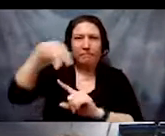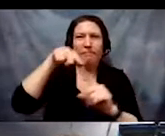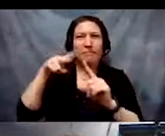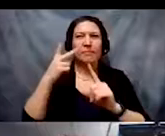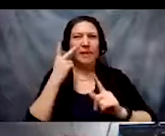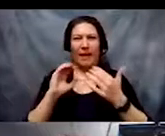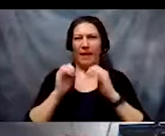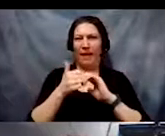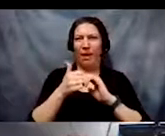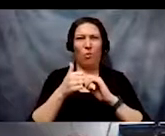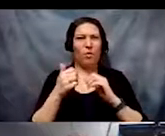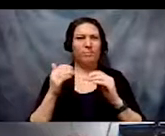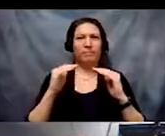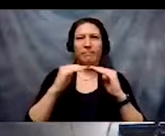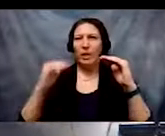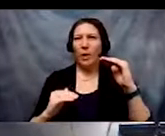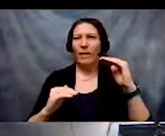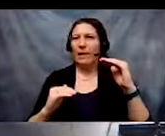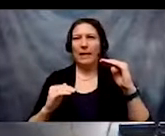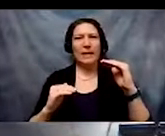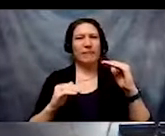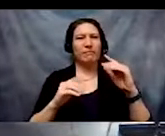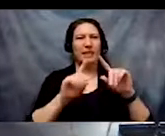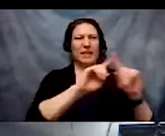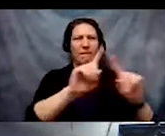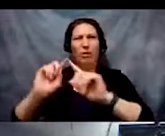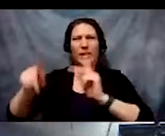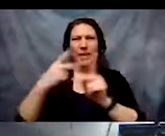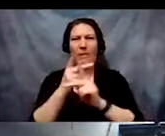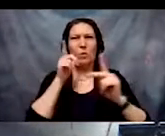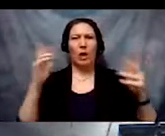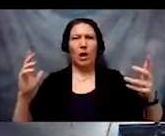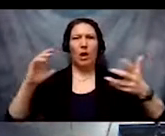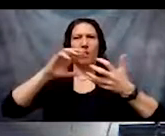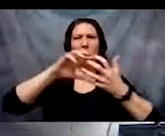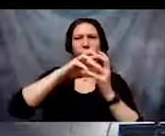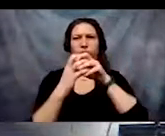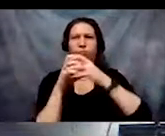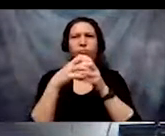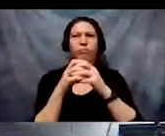inequality often operates together and exacerbate each other.